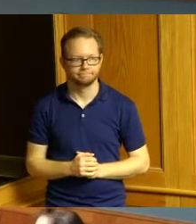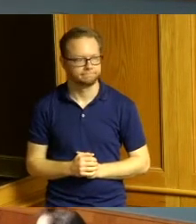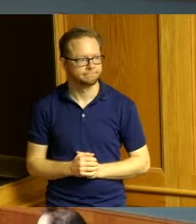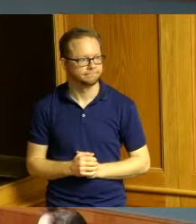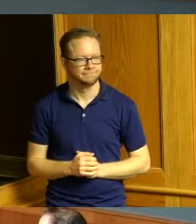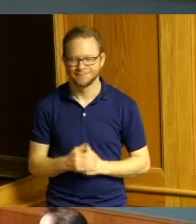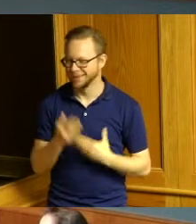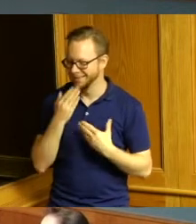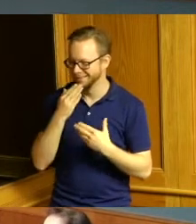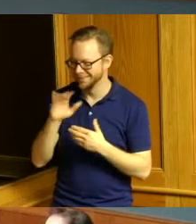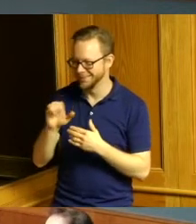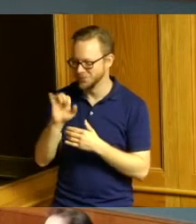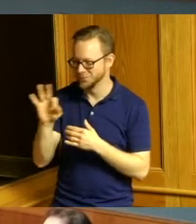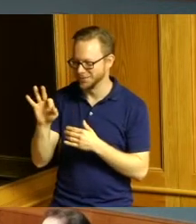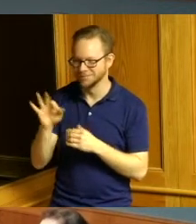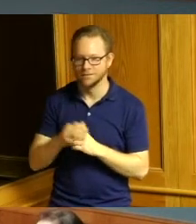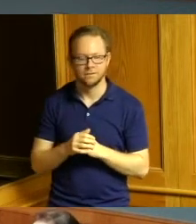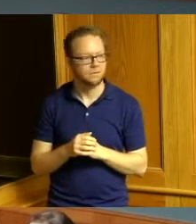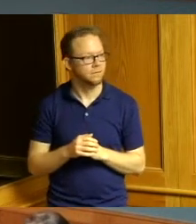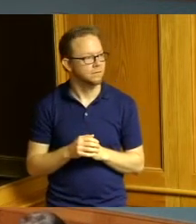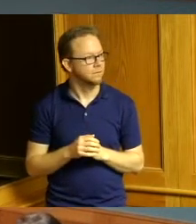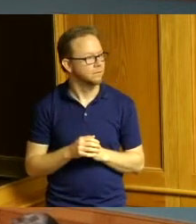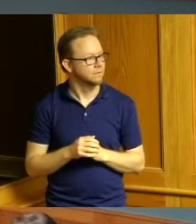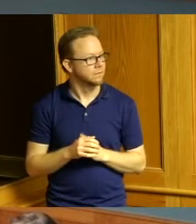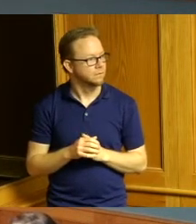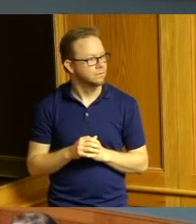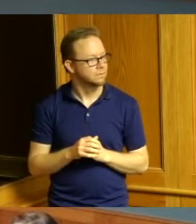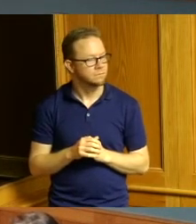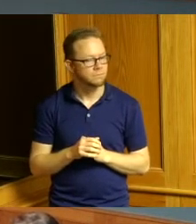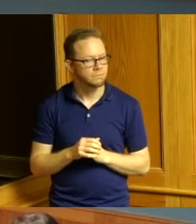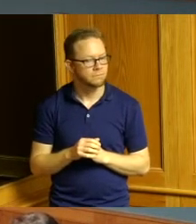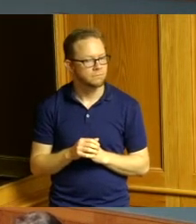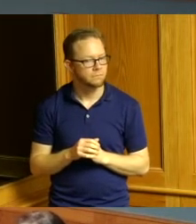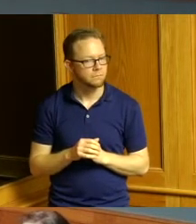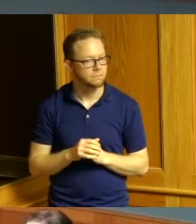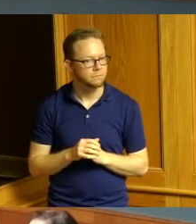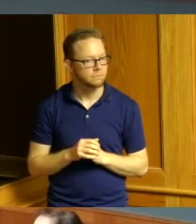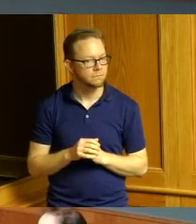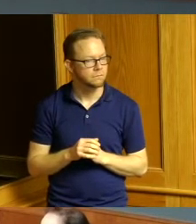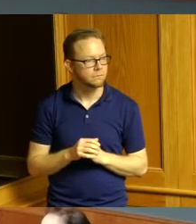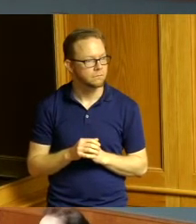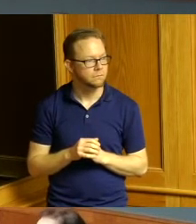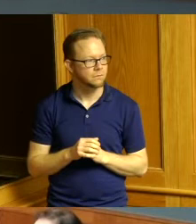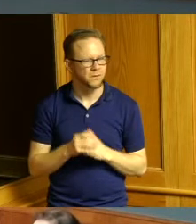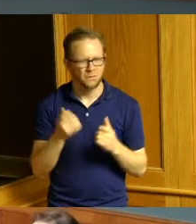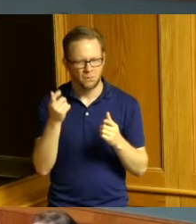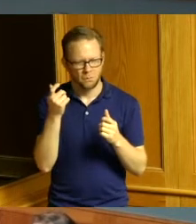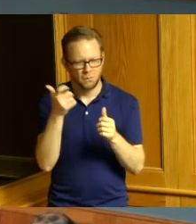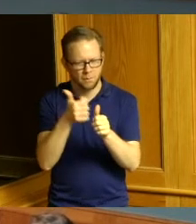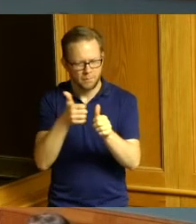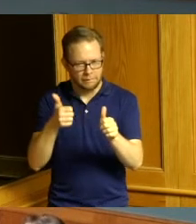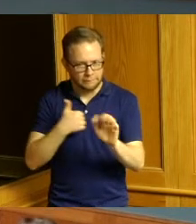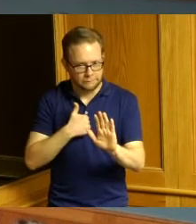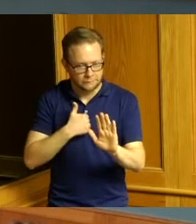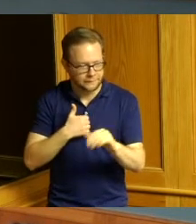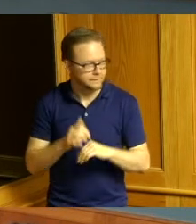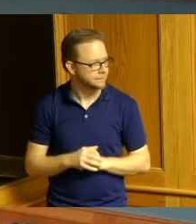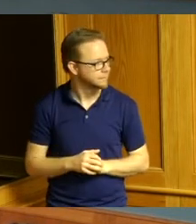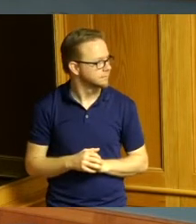okay oh we have our public hearing and we're a little bit behind I apologize sort of kind of